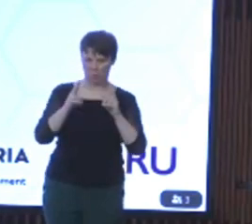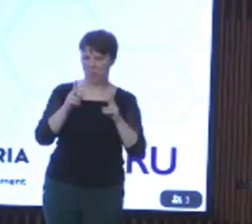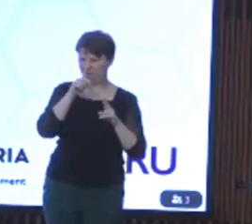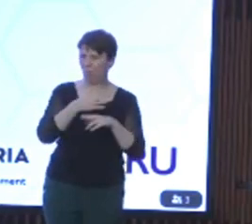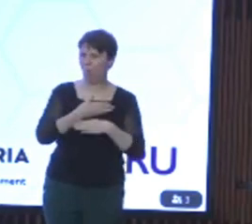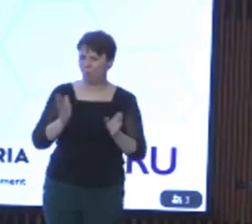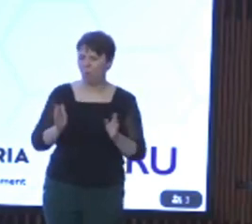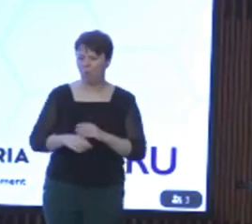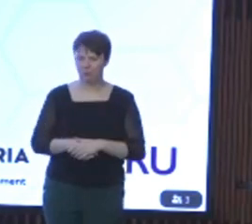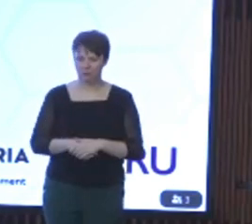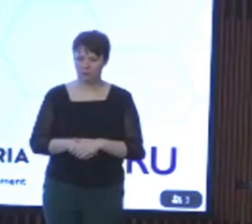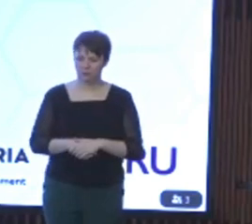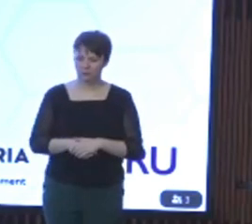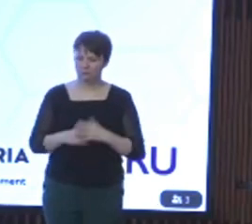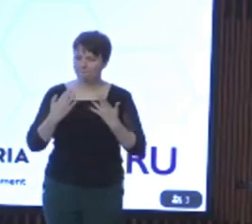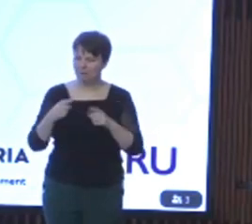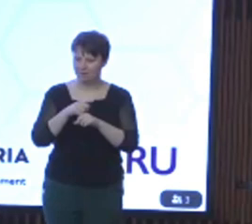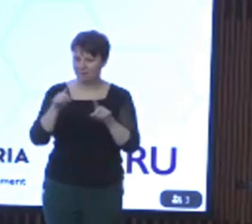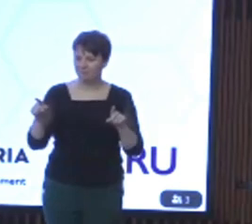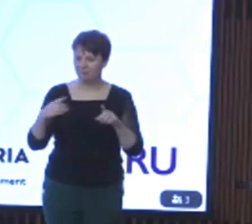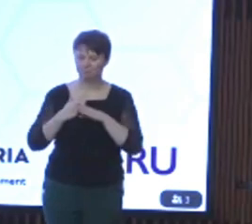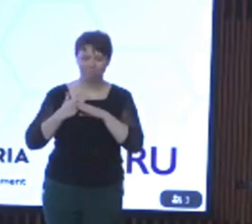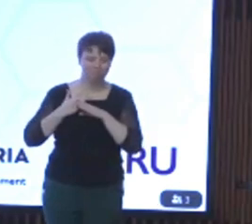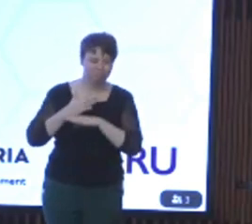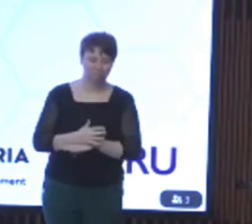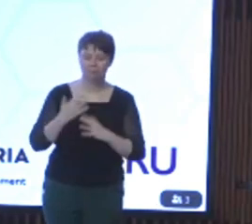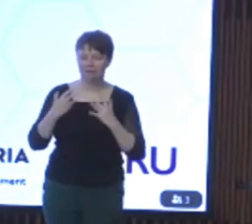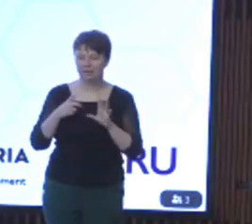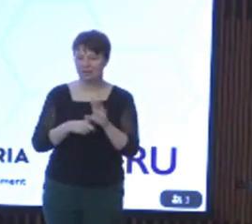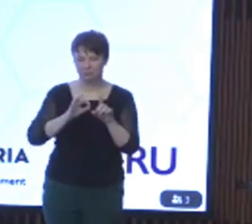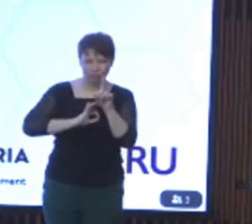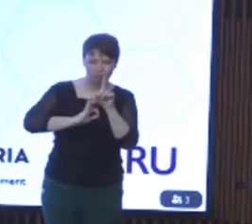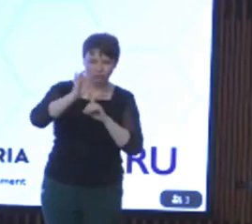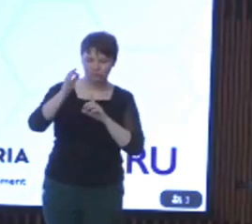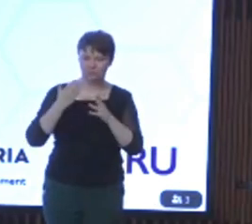I know many of you have worked tirelessly for many years to improve access to supports and services